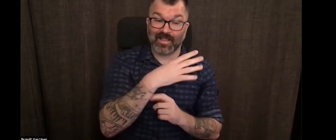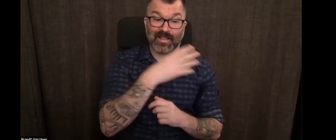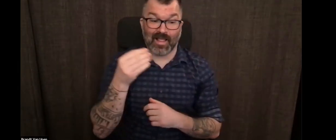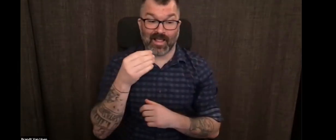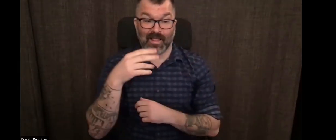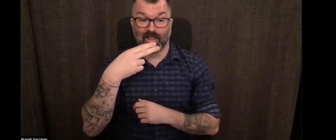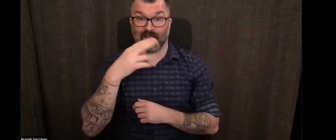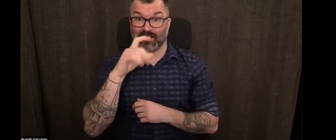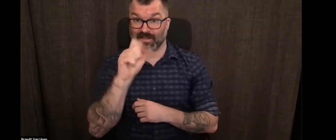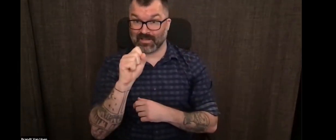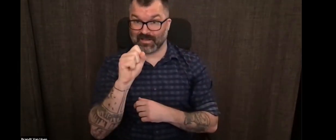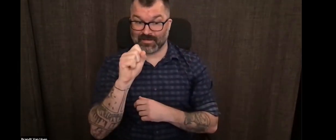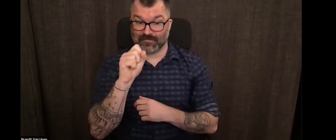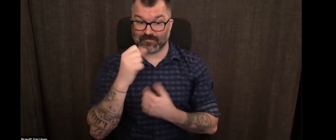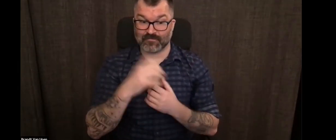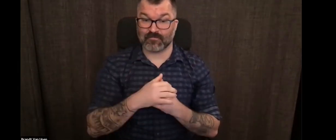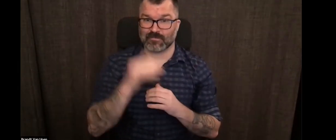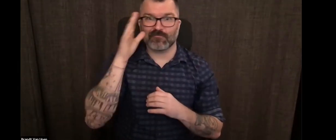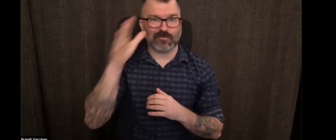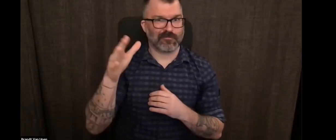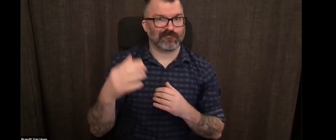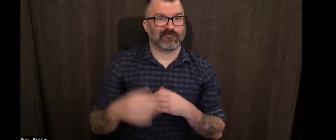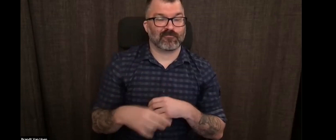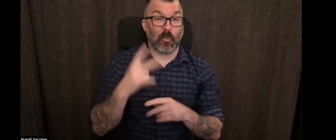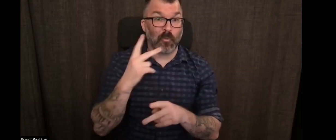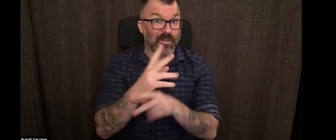this is the first of more library programs that we will